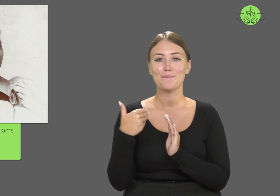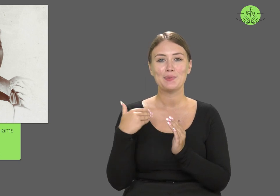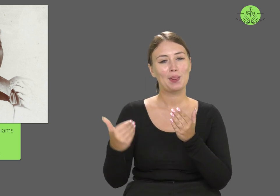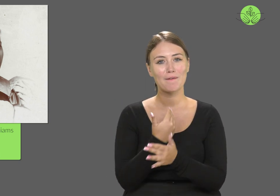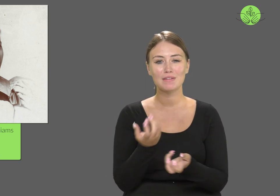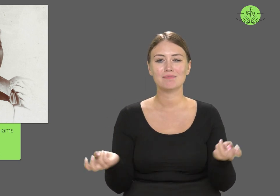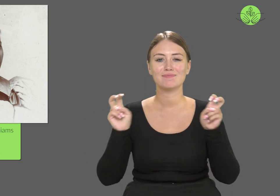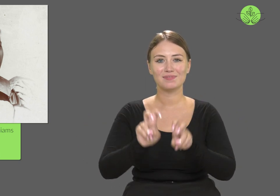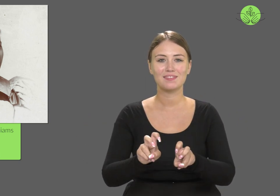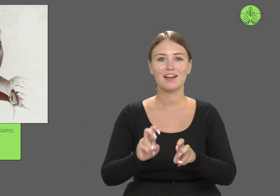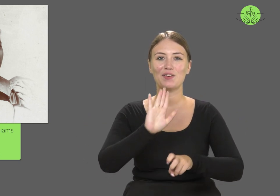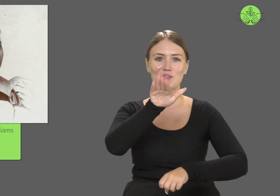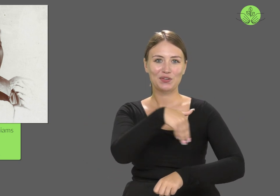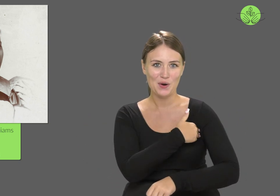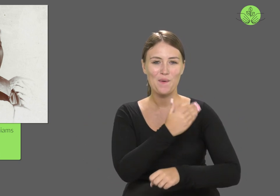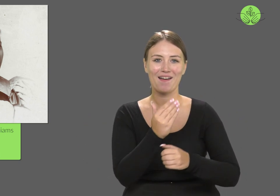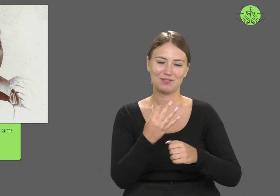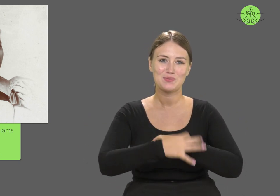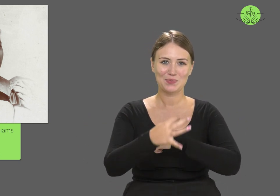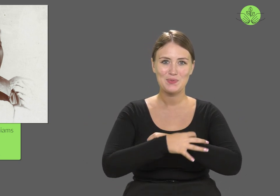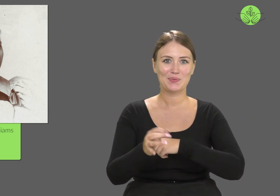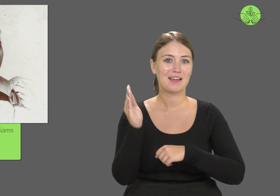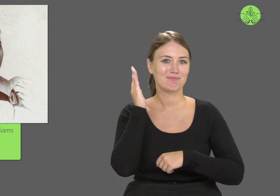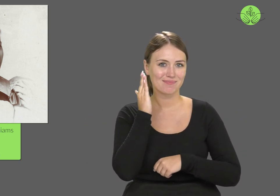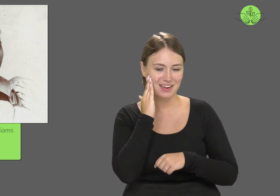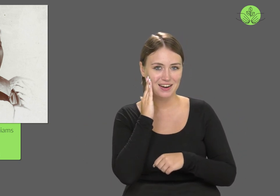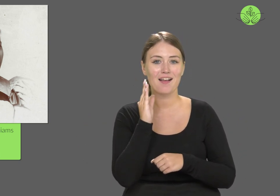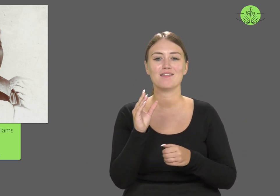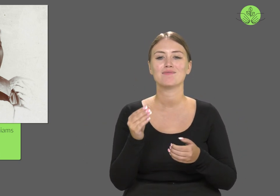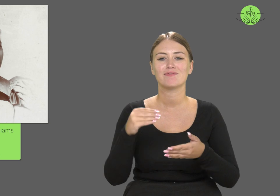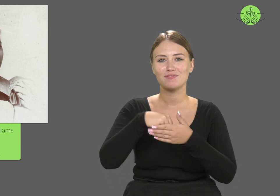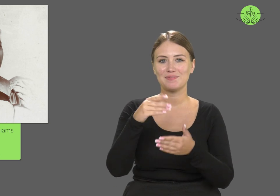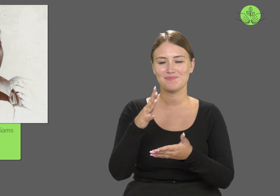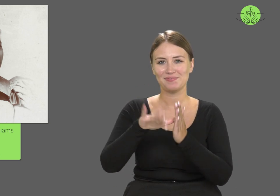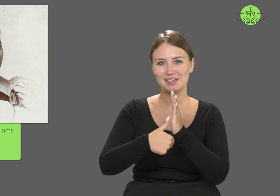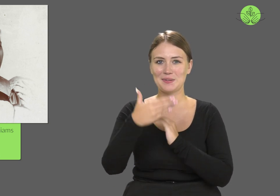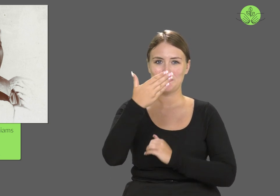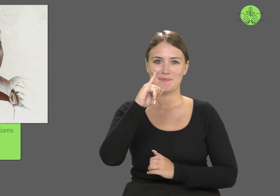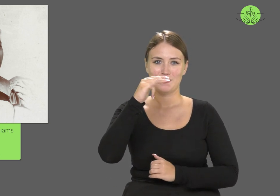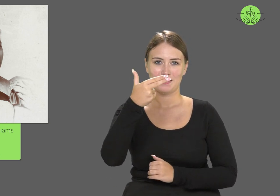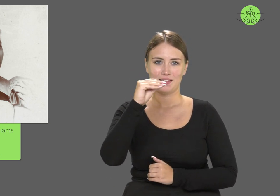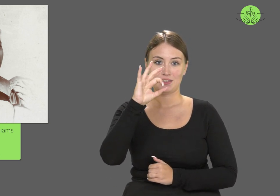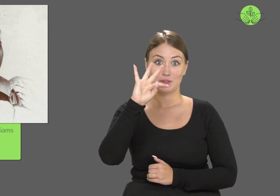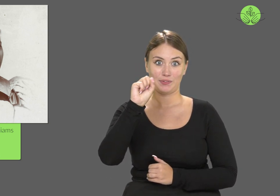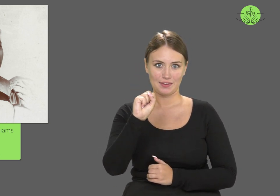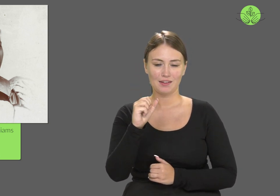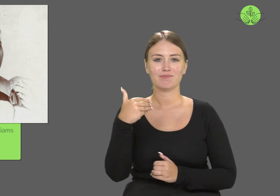a newly constructed dormitory at the Minnesota State Academy for the Deaf